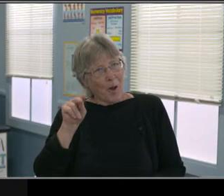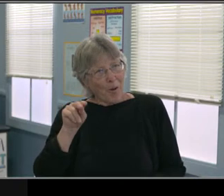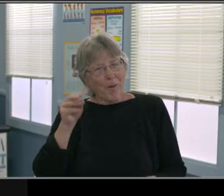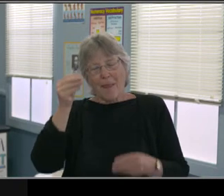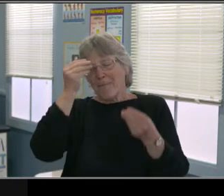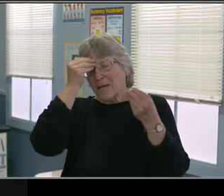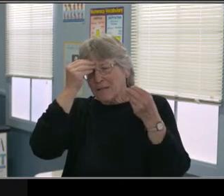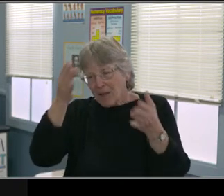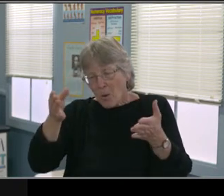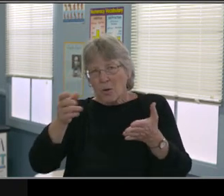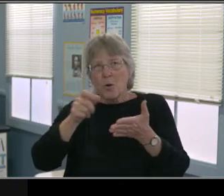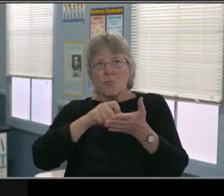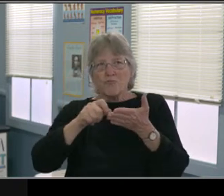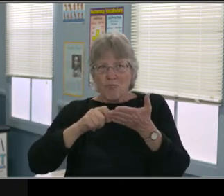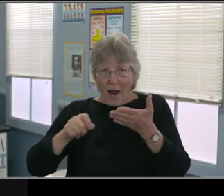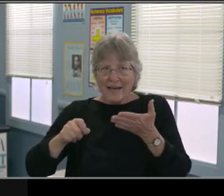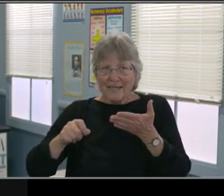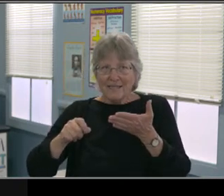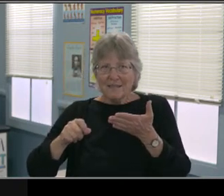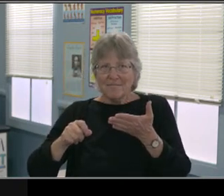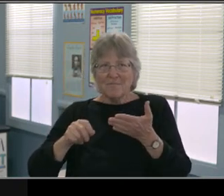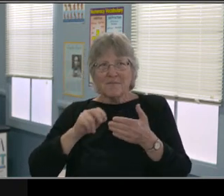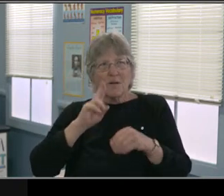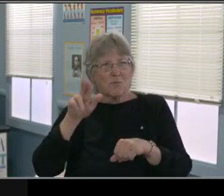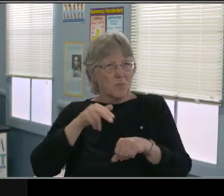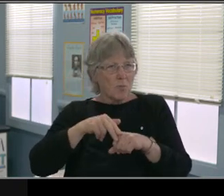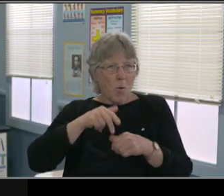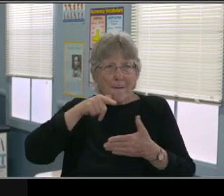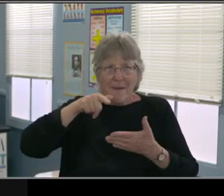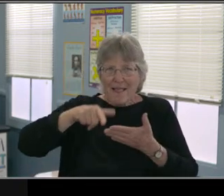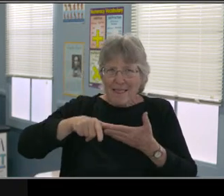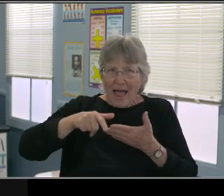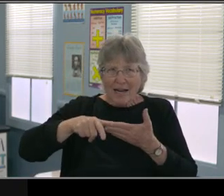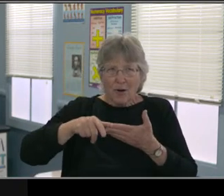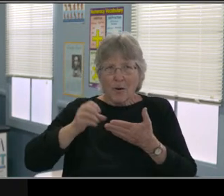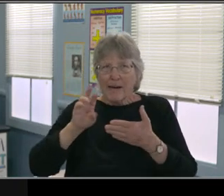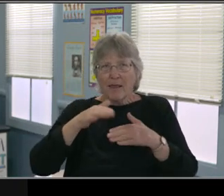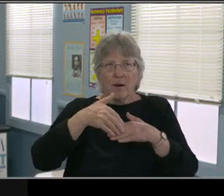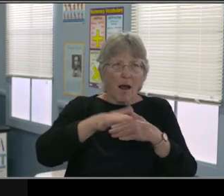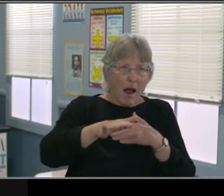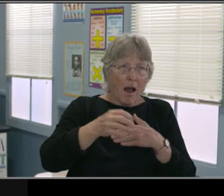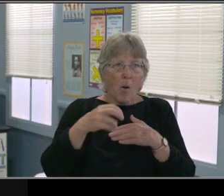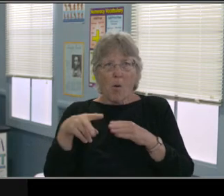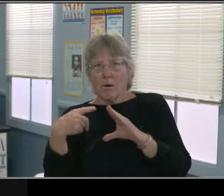to direct your eyes so you know what it is. So the first section, the first question says,